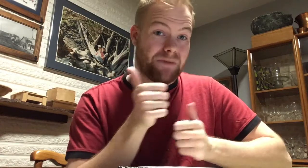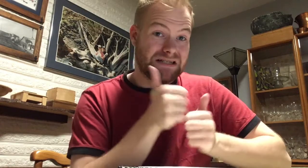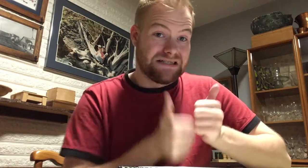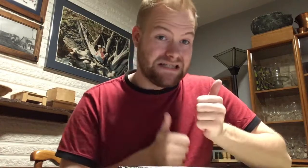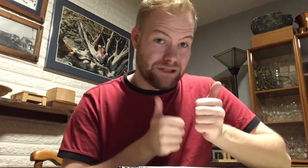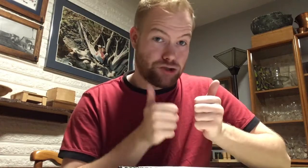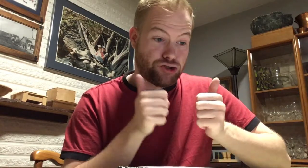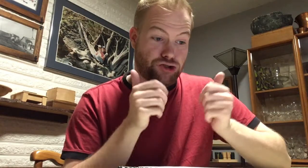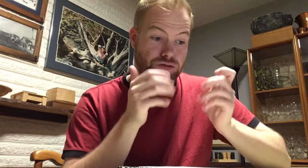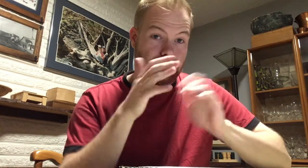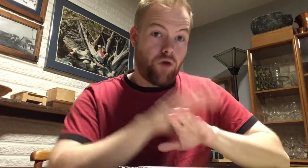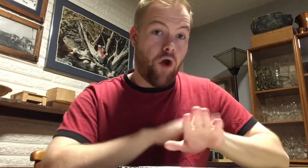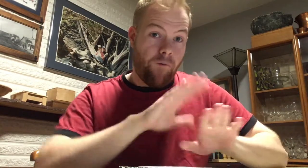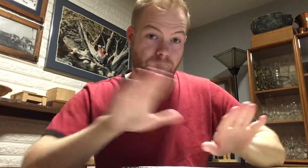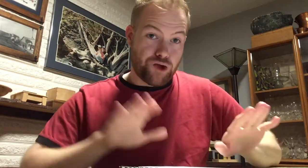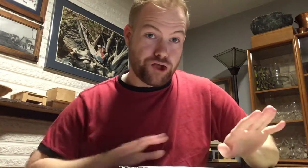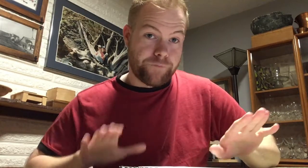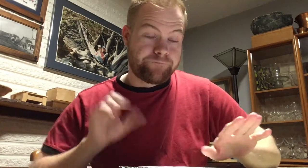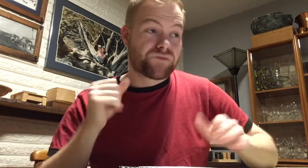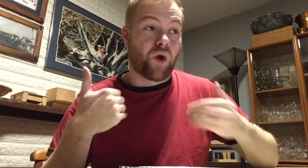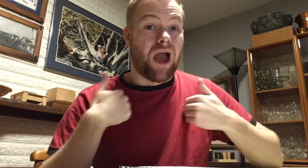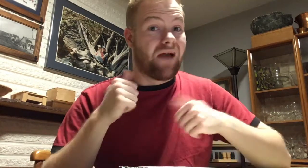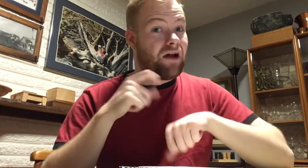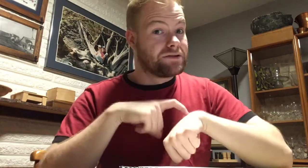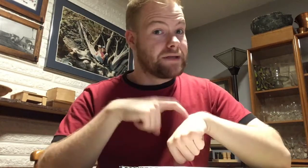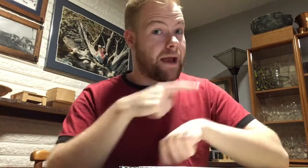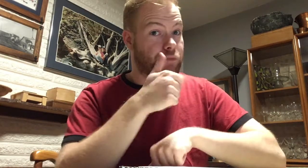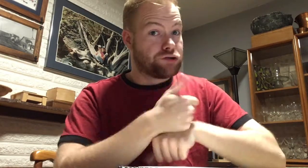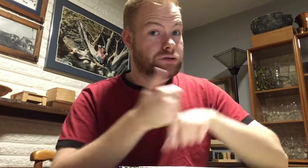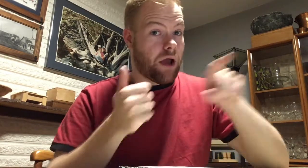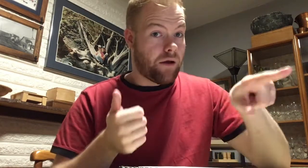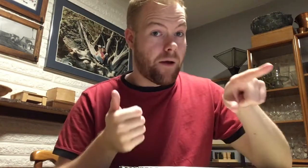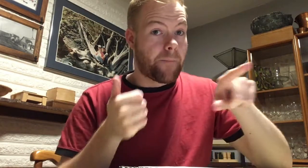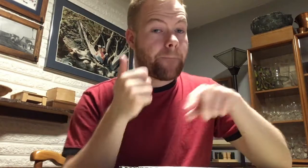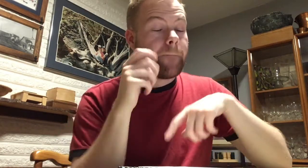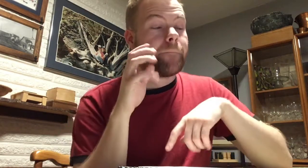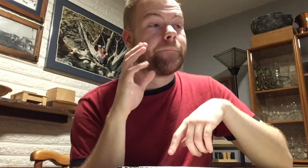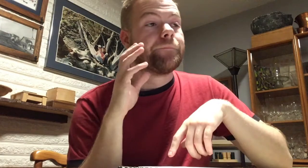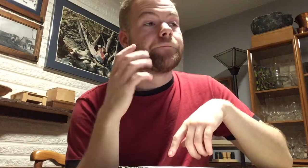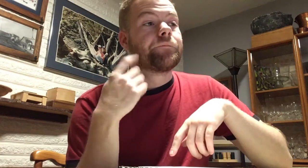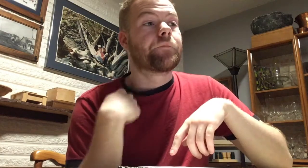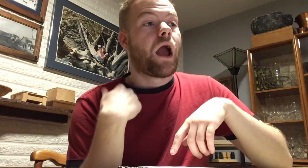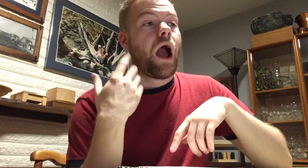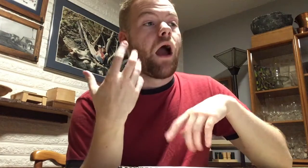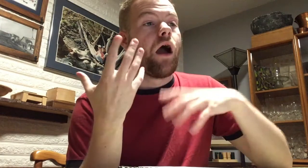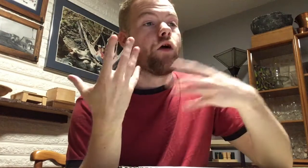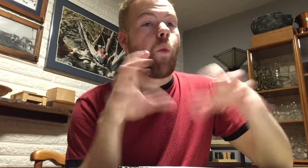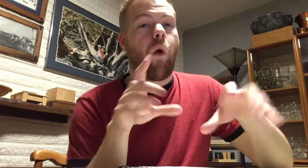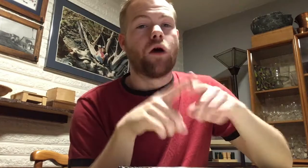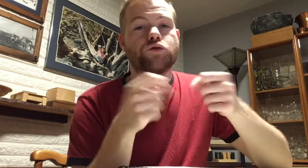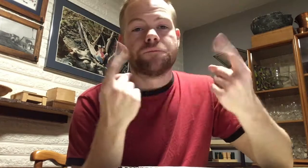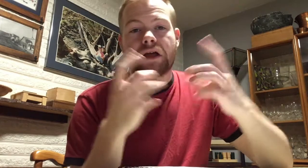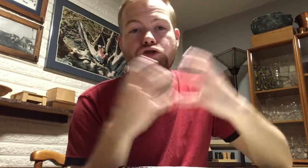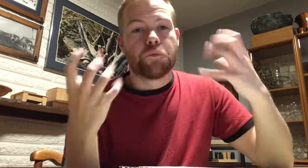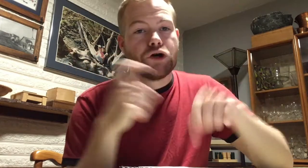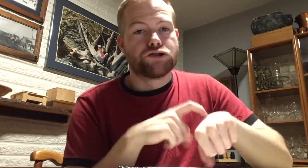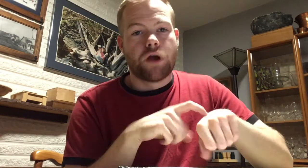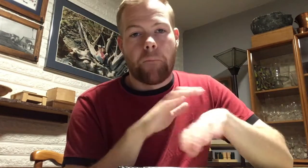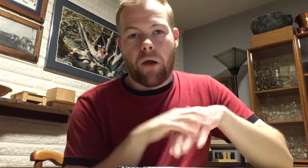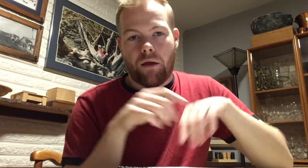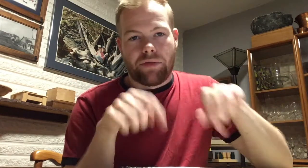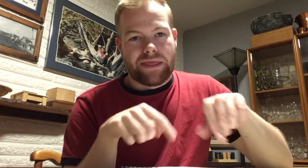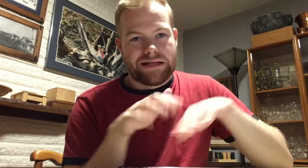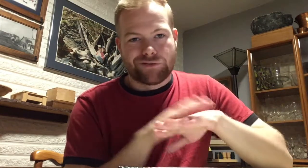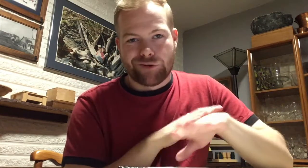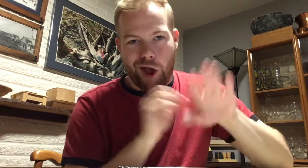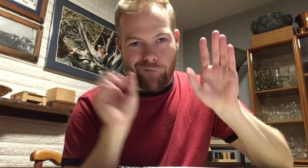each cover. So I have a timer set up. I don’t want to spend too much time on these covers.